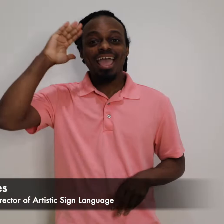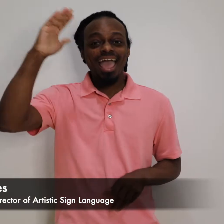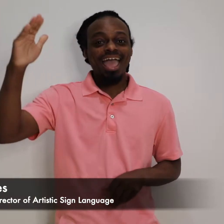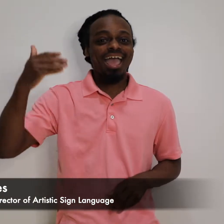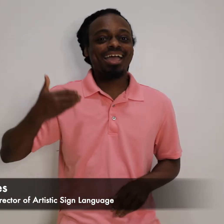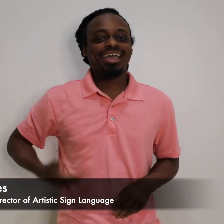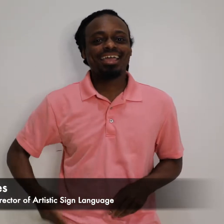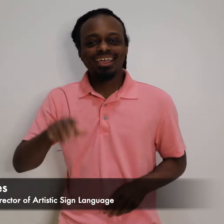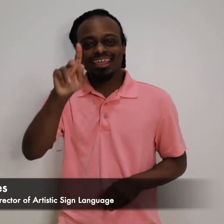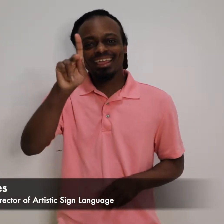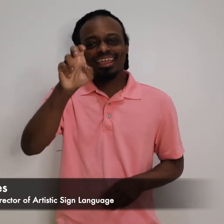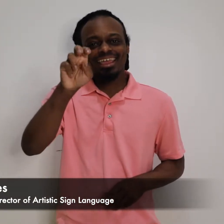Hi!